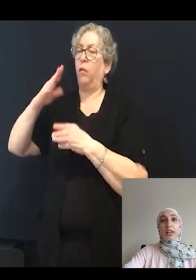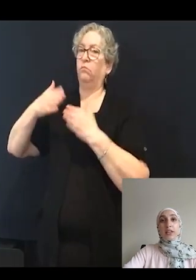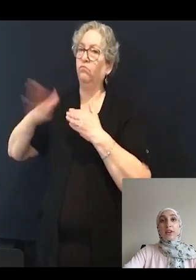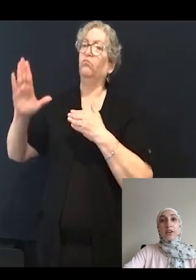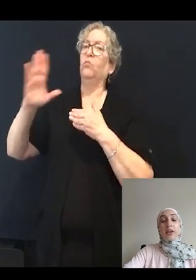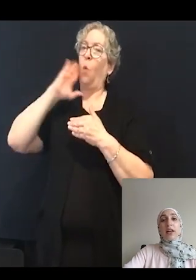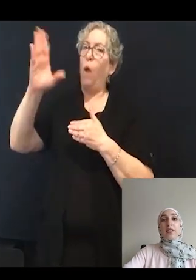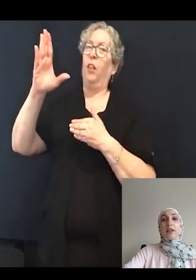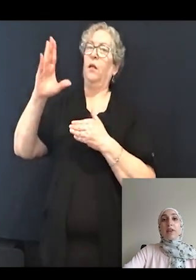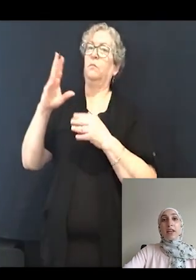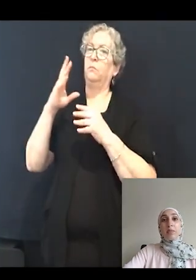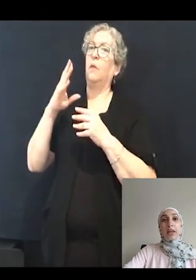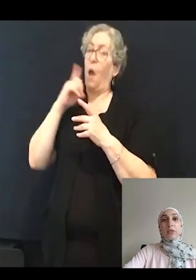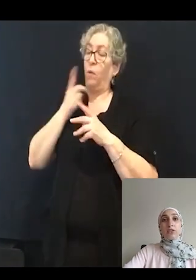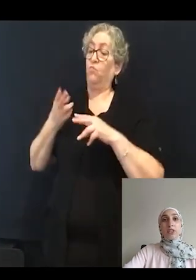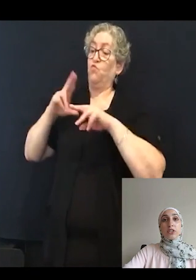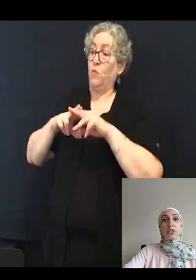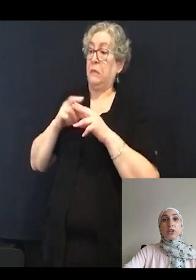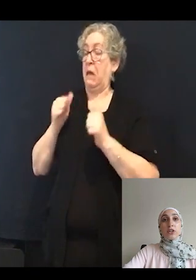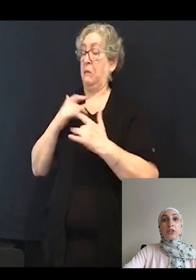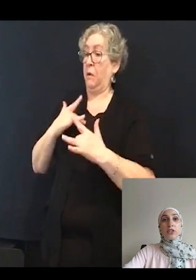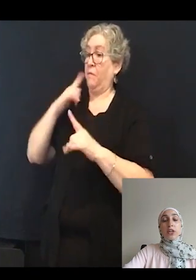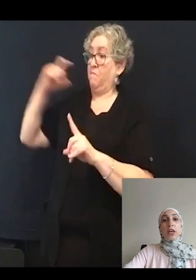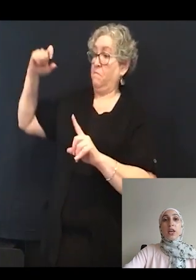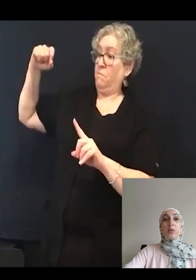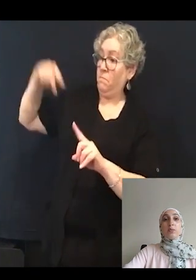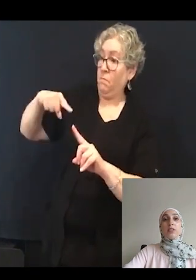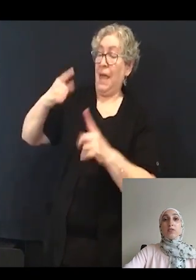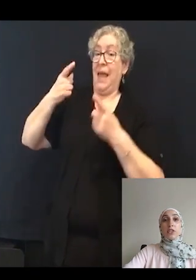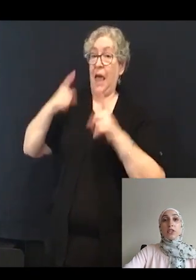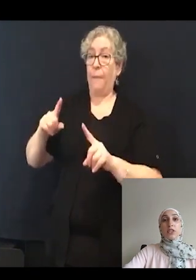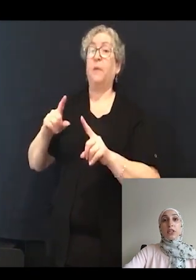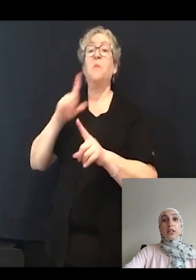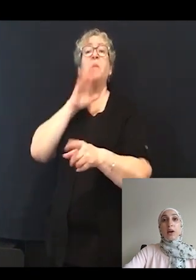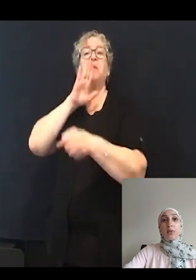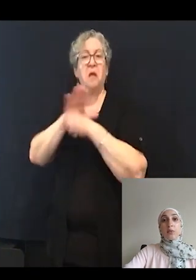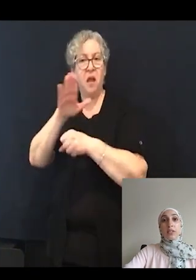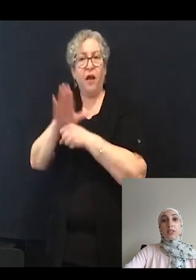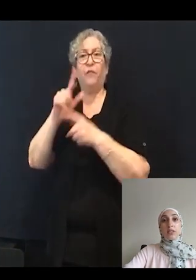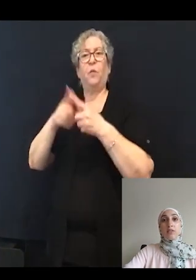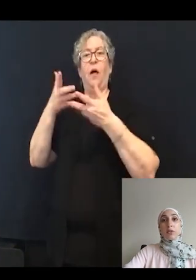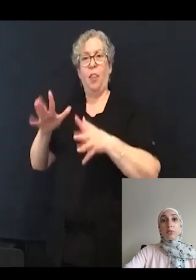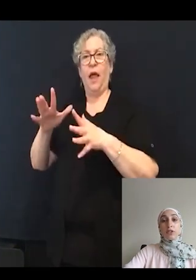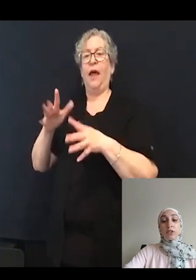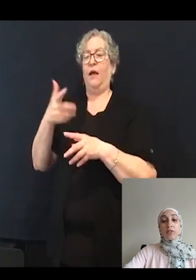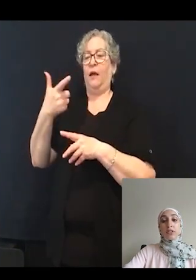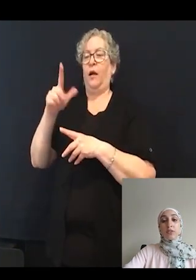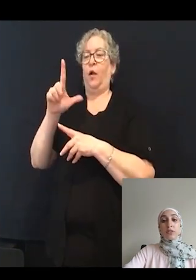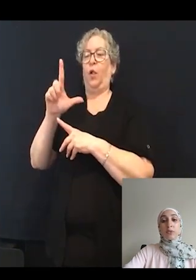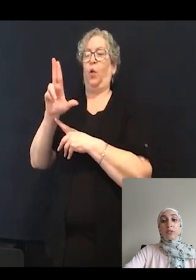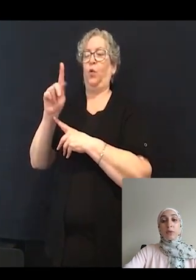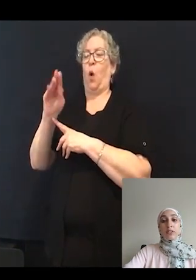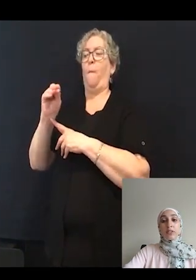that if any mechanic transaction occurs, it would be sufficient to allow the release of glutamatergic vesicles in response to sound.